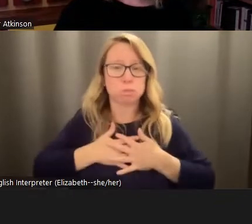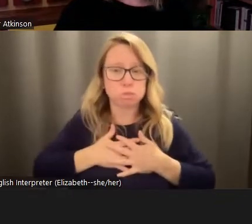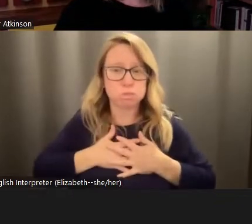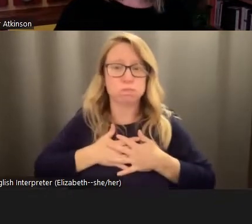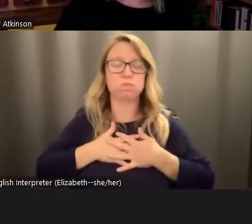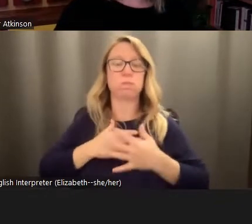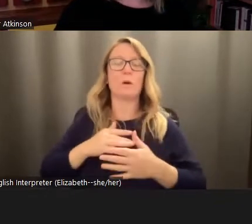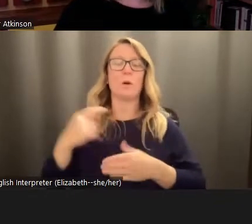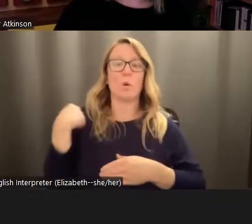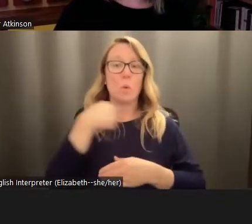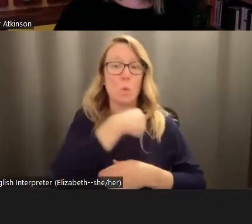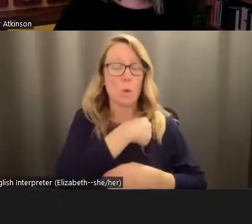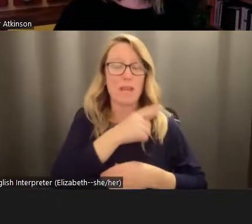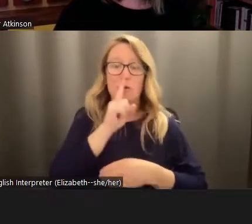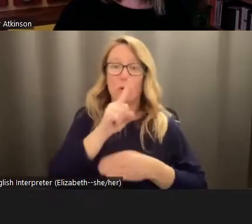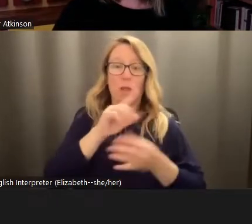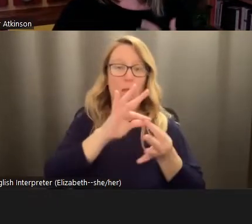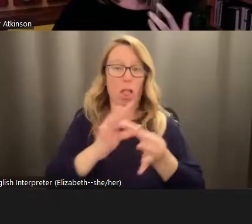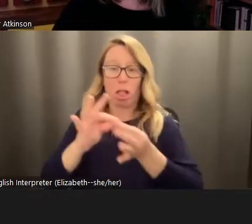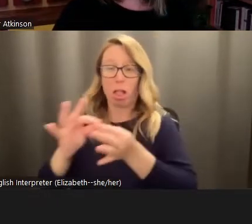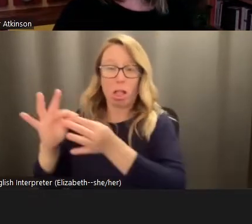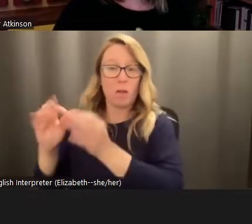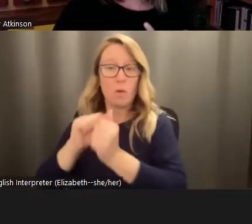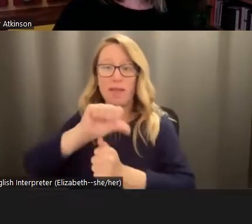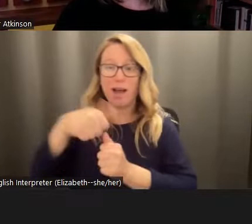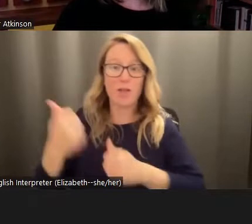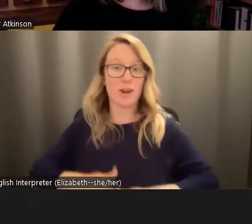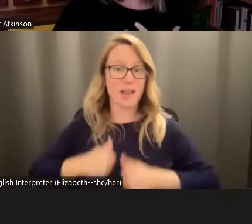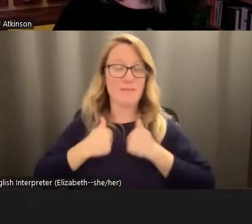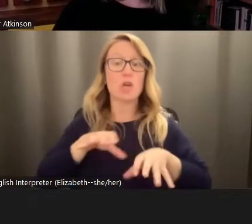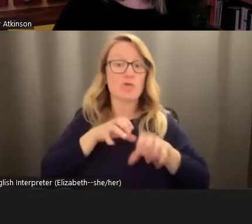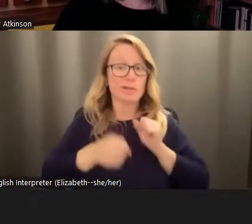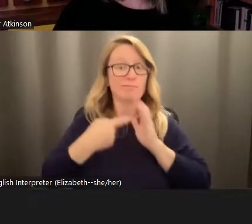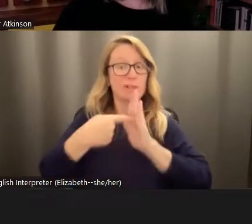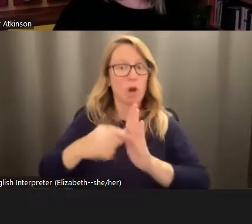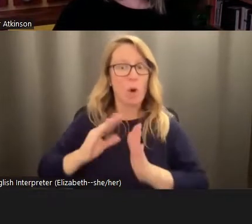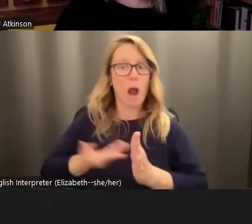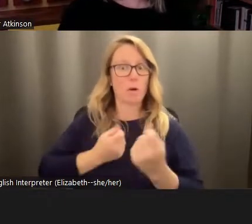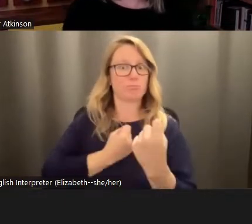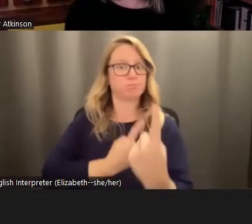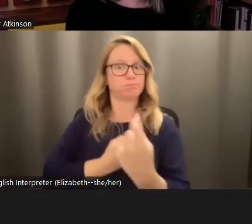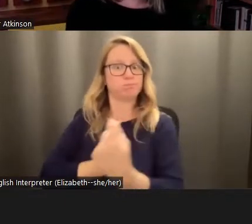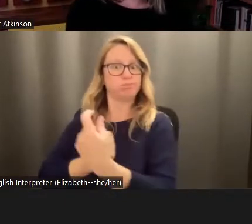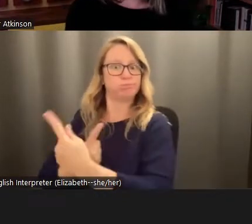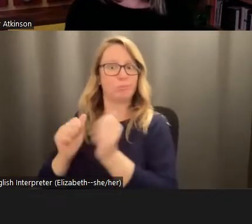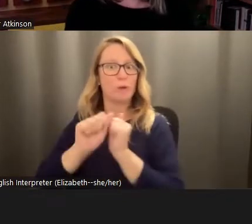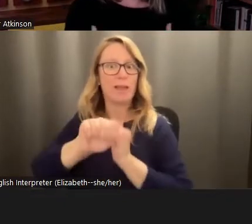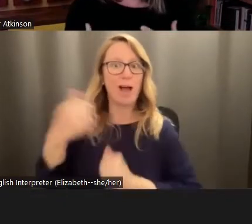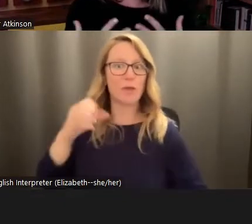deeply entwined with other lives. So grief is an expression of our empathy with other species or people and a way of